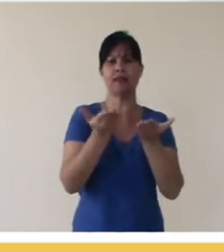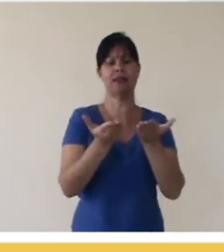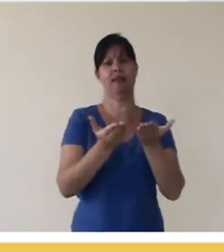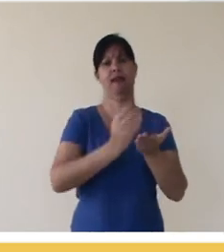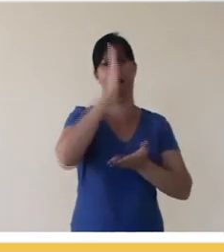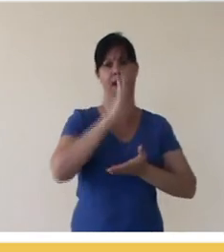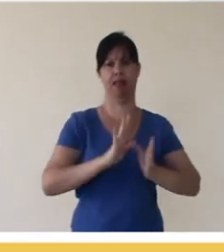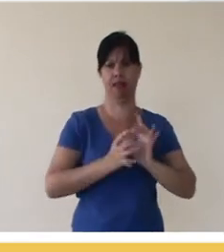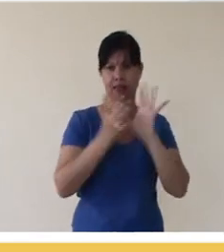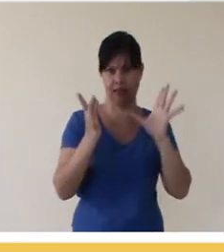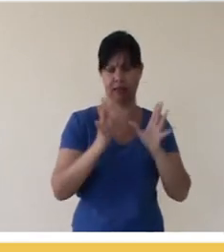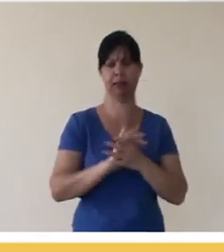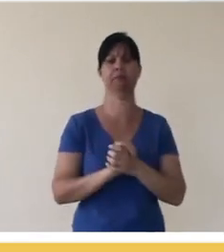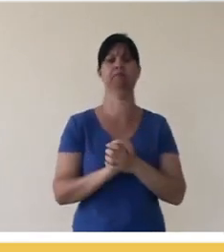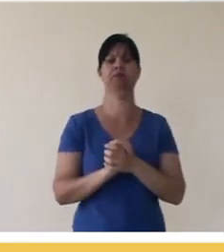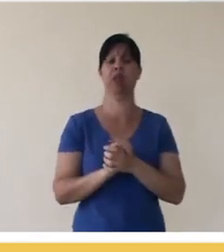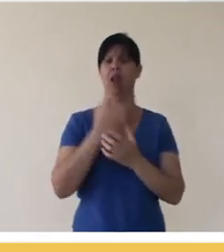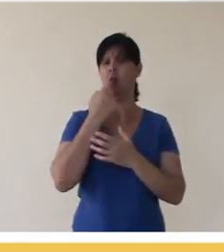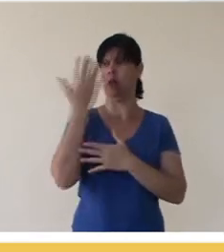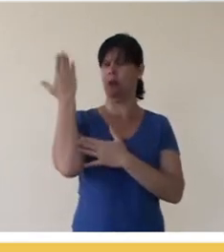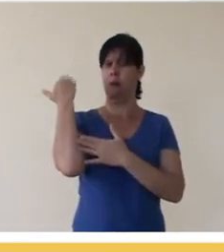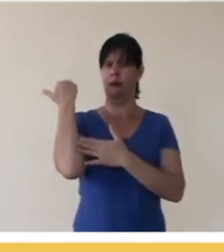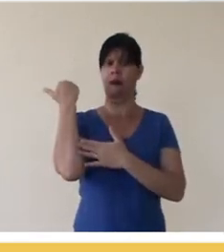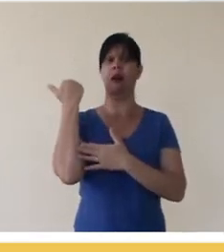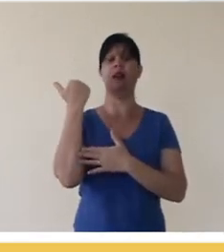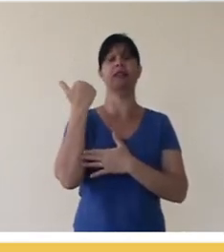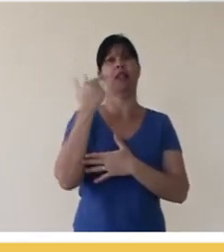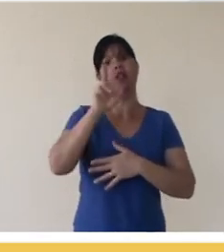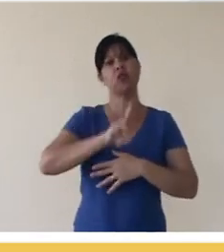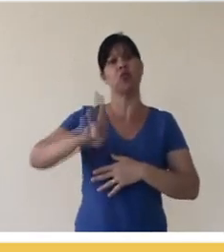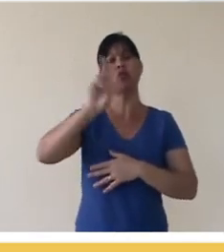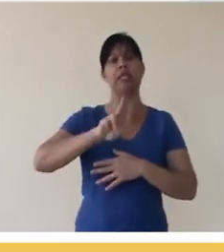We created a guide, some time ago, based on another, we remixed this